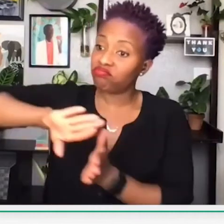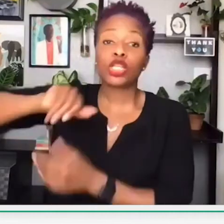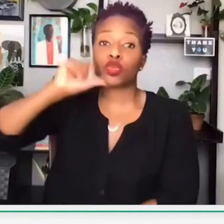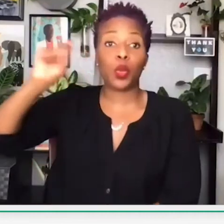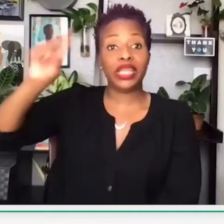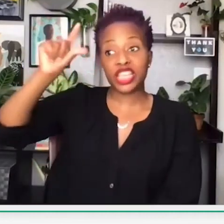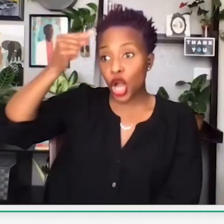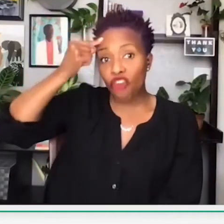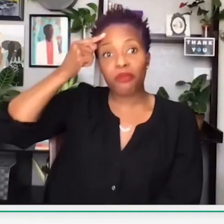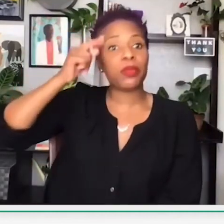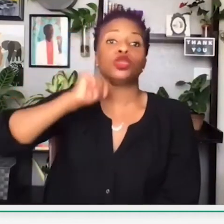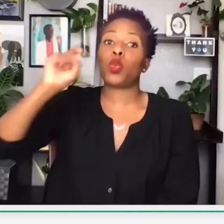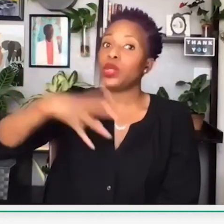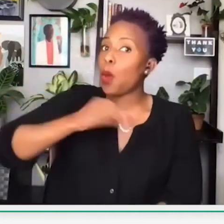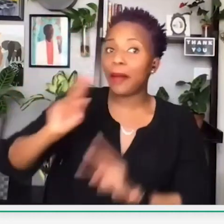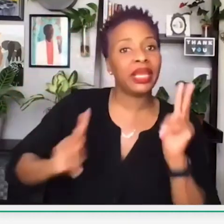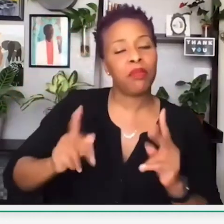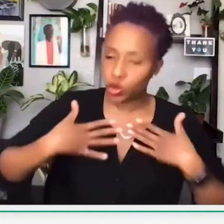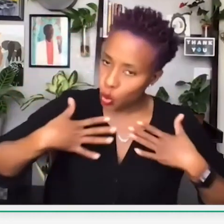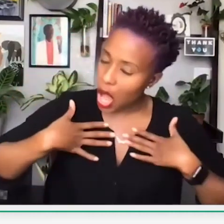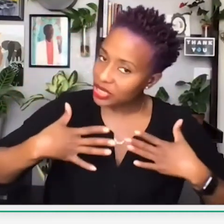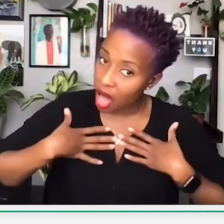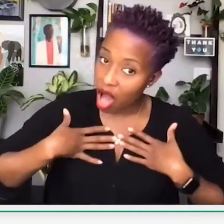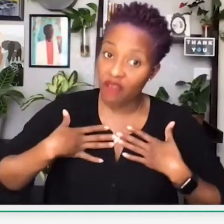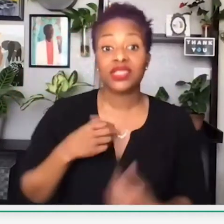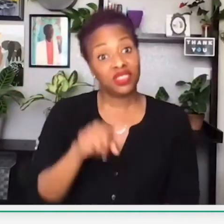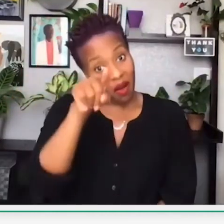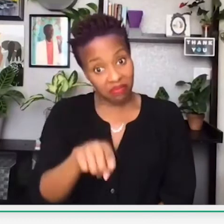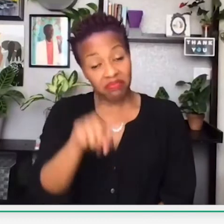realized, “You know what? We're going to have to do it ourselves. We cannot rely on the government.